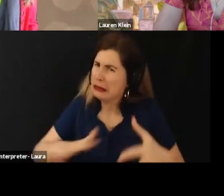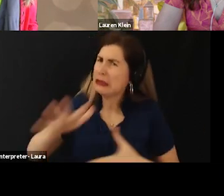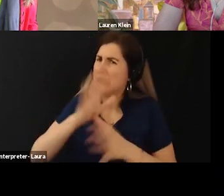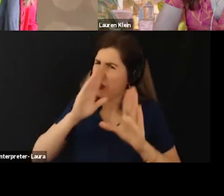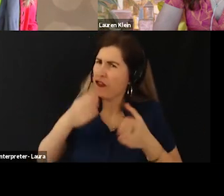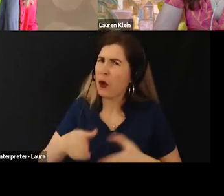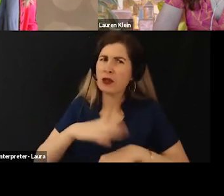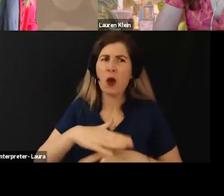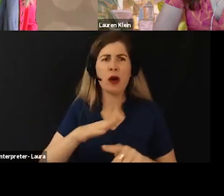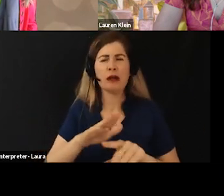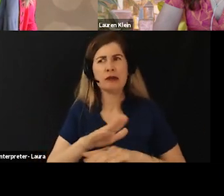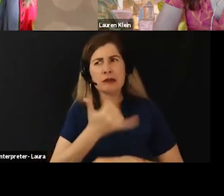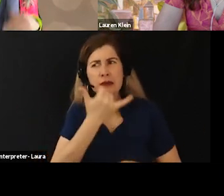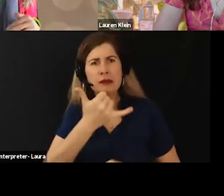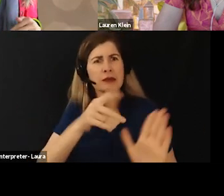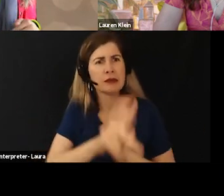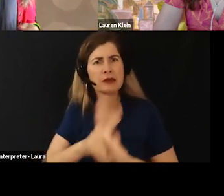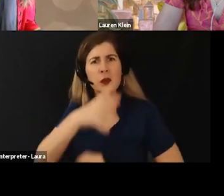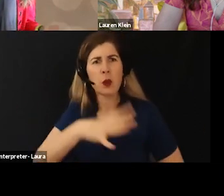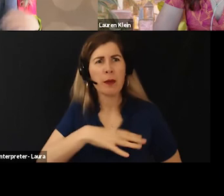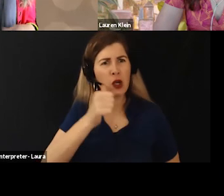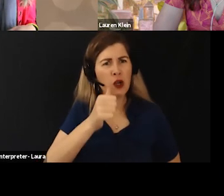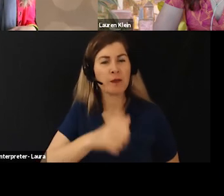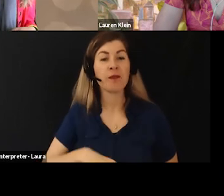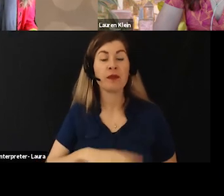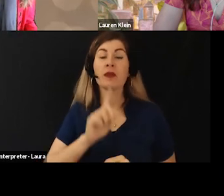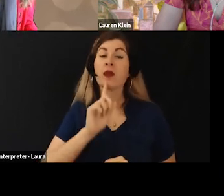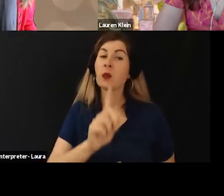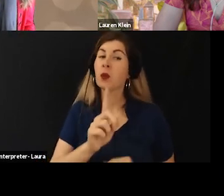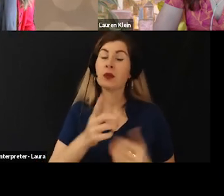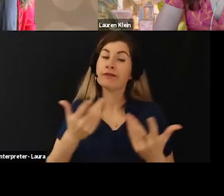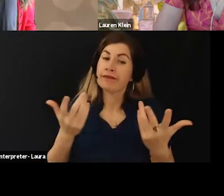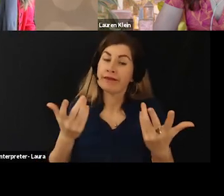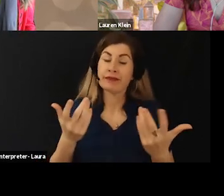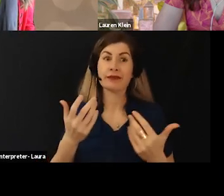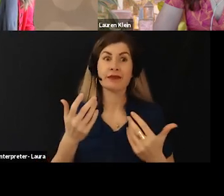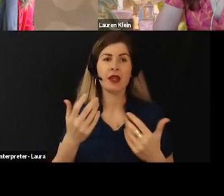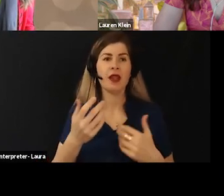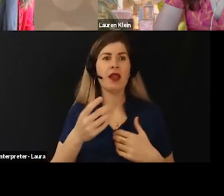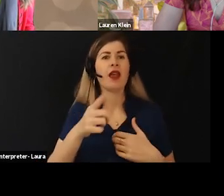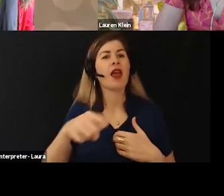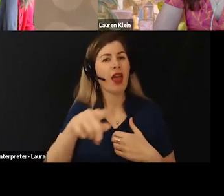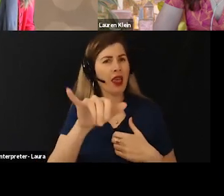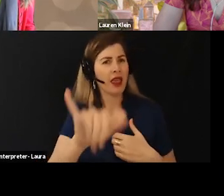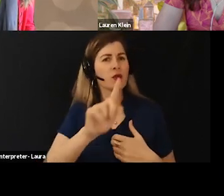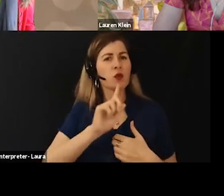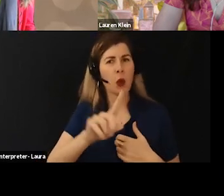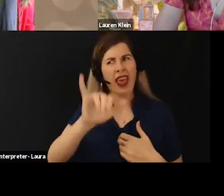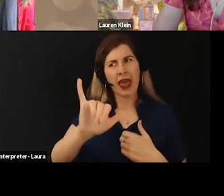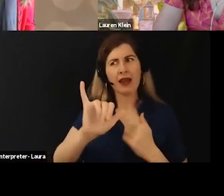And although, so like despite the fact that they're legally defined and recognized by the state as a crime.